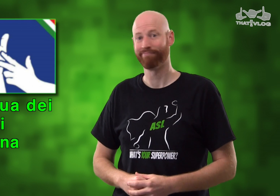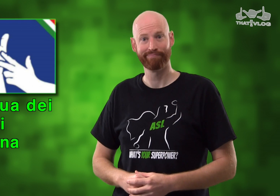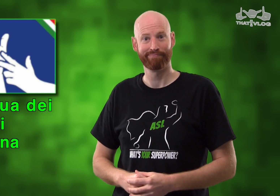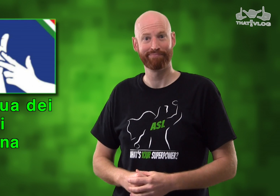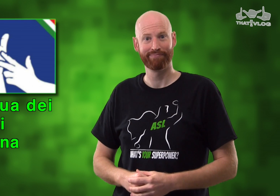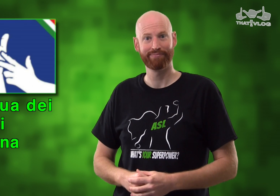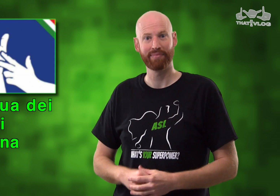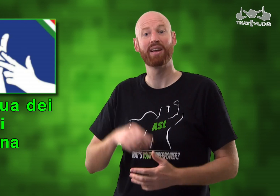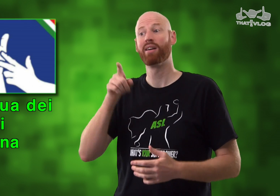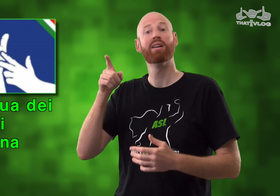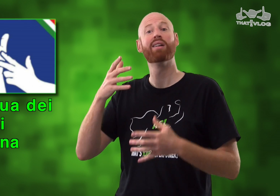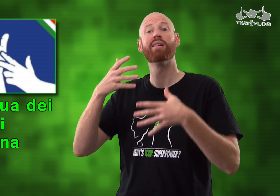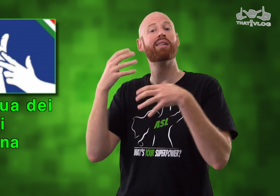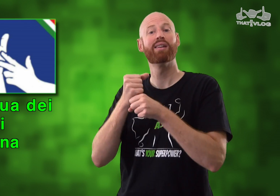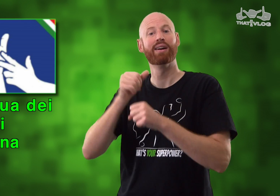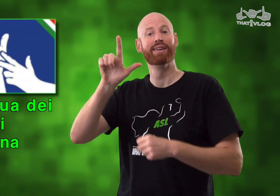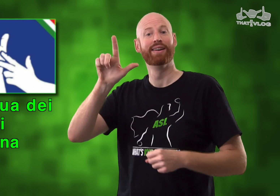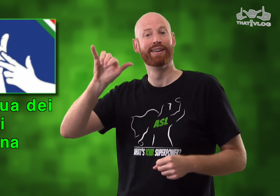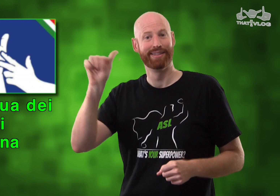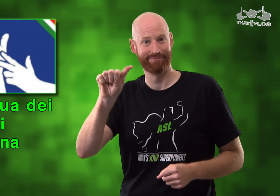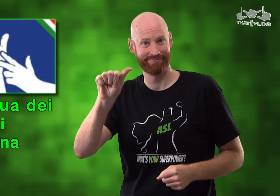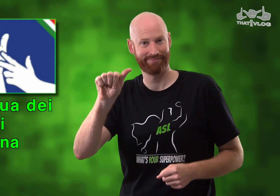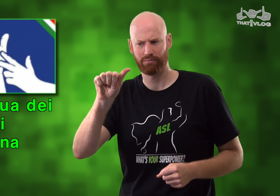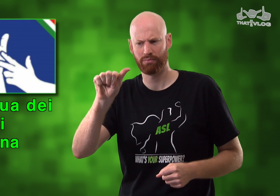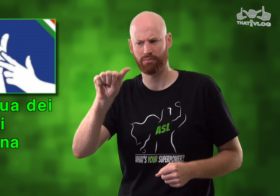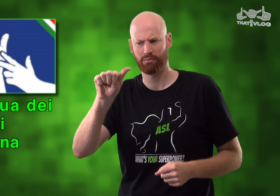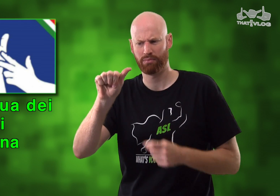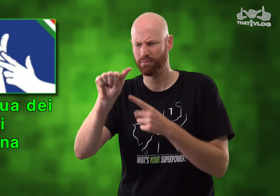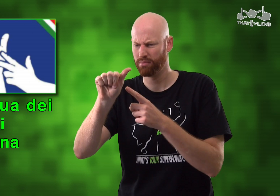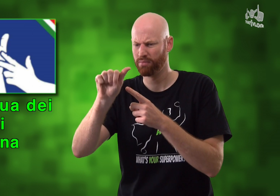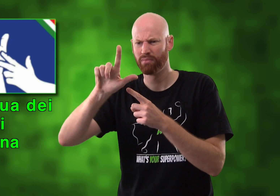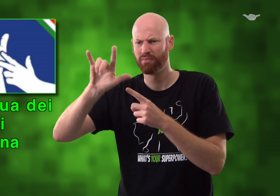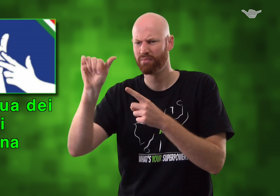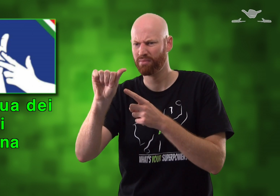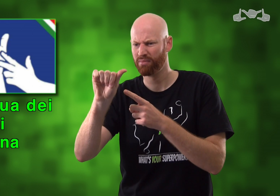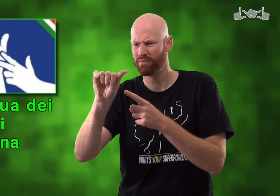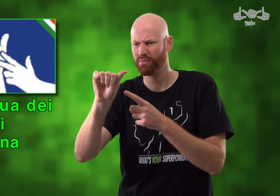*butchers pronunciation* ... or LIS. Wait... "LIS"...